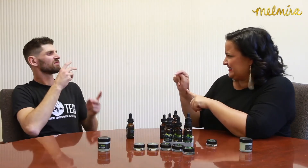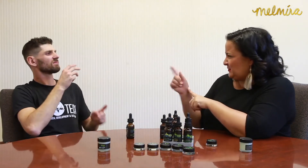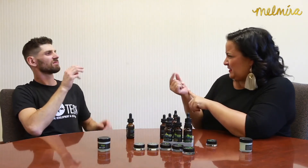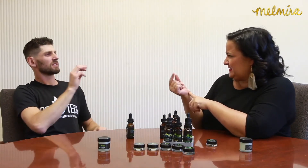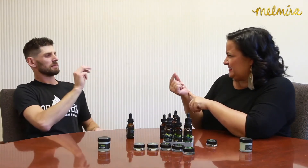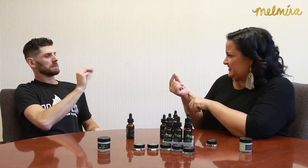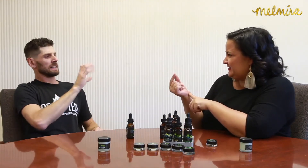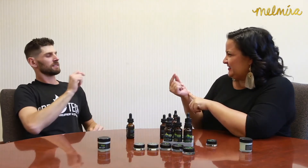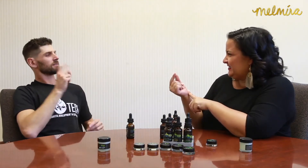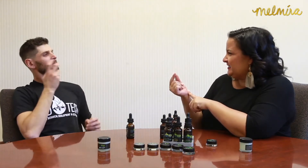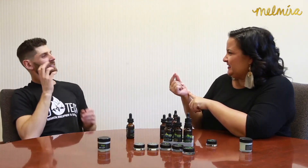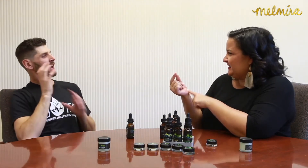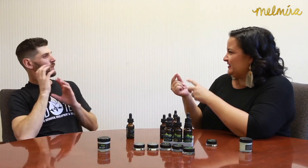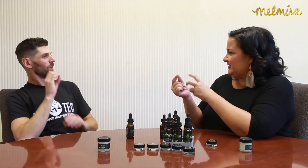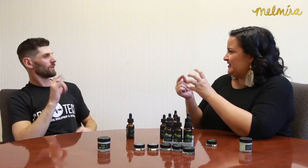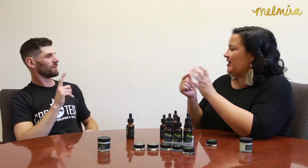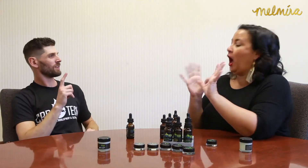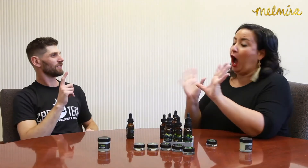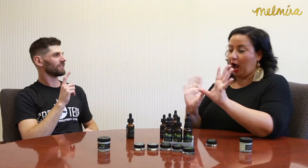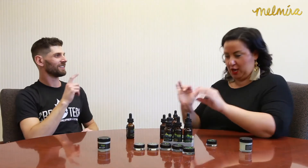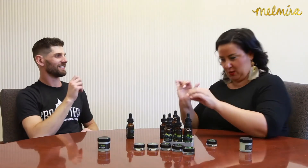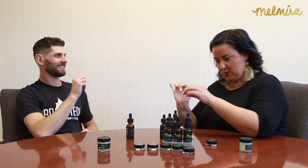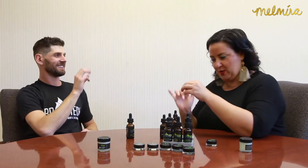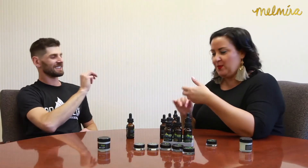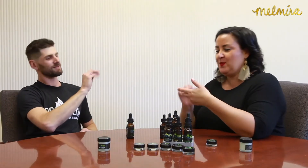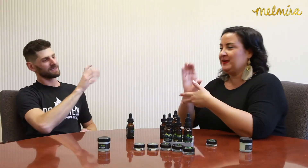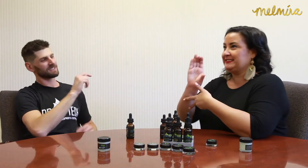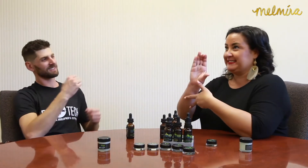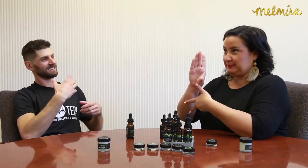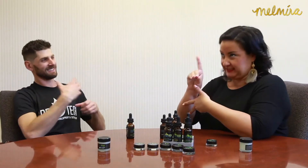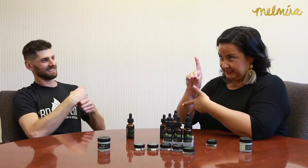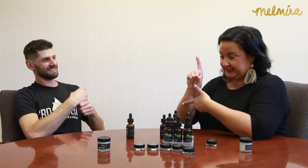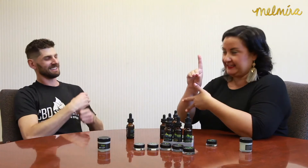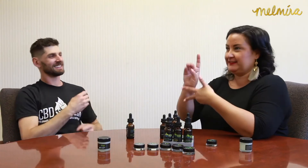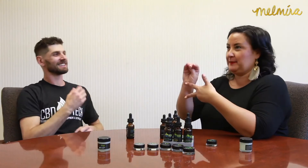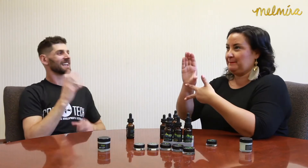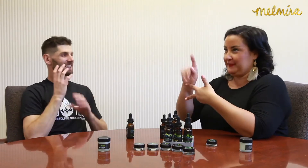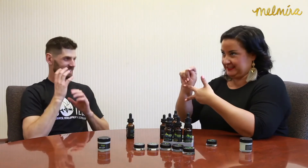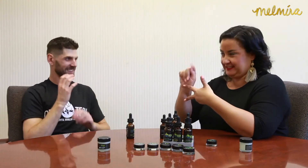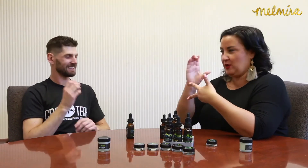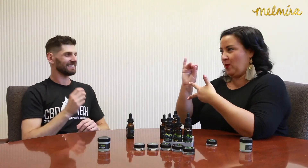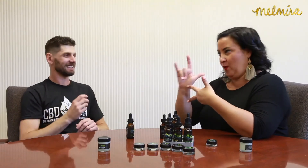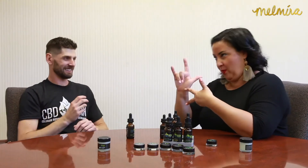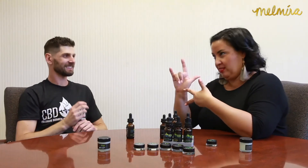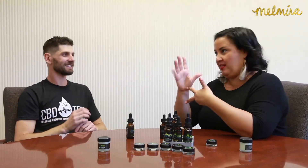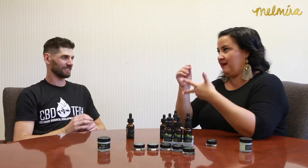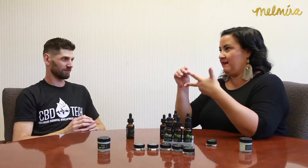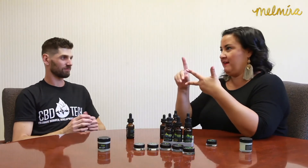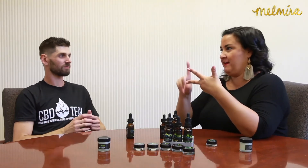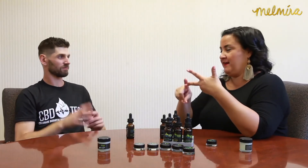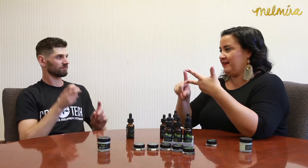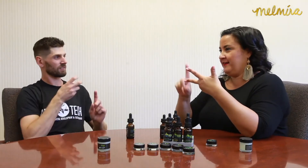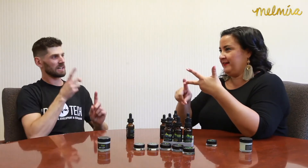What's the MCT? MCT is coconut oil. Oh! So it's CBD, MCT oil and...